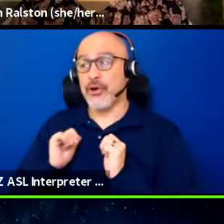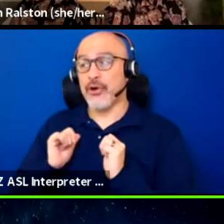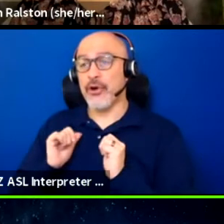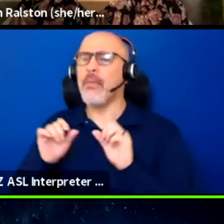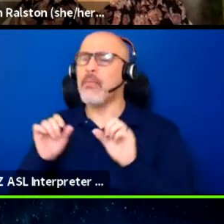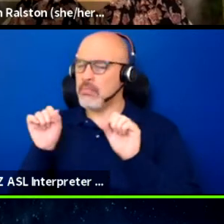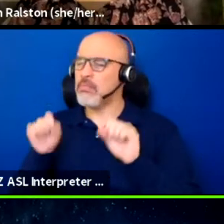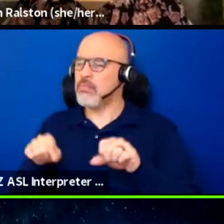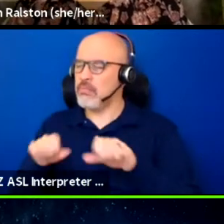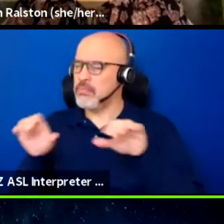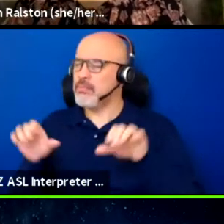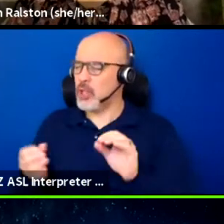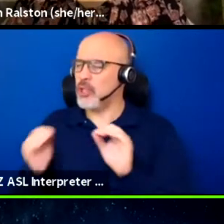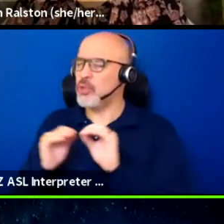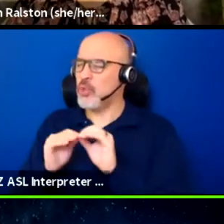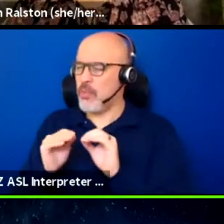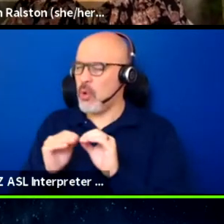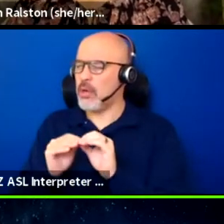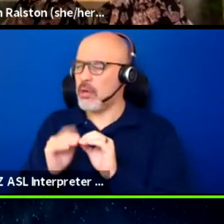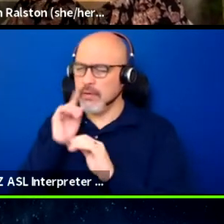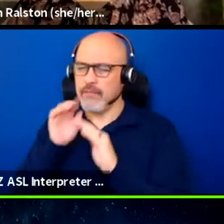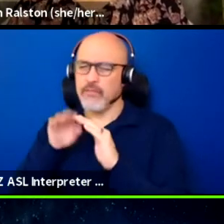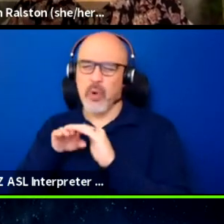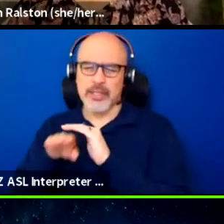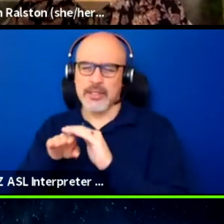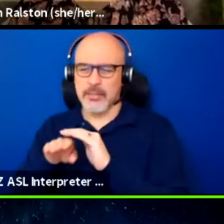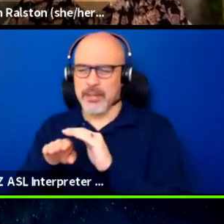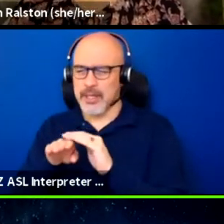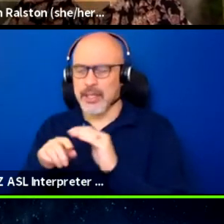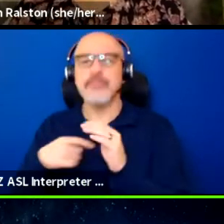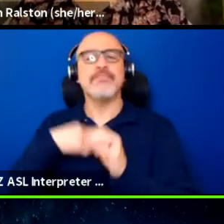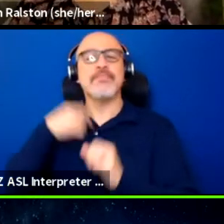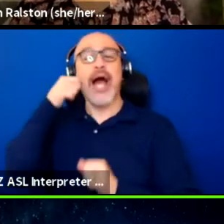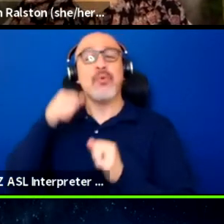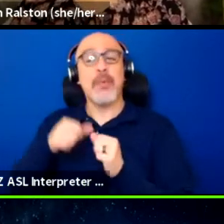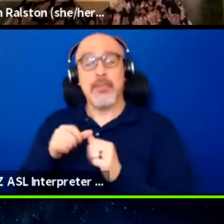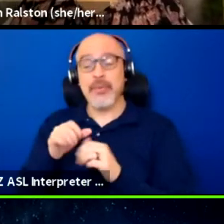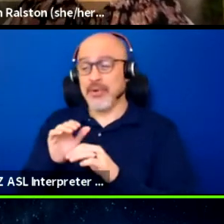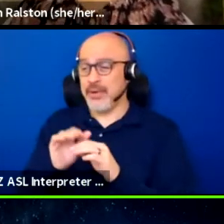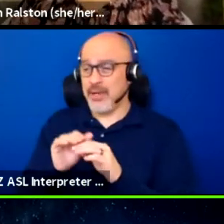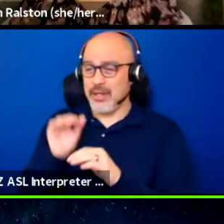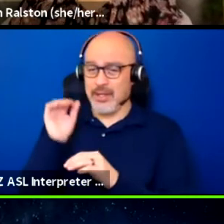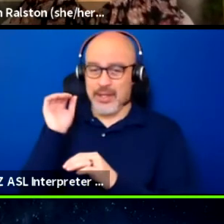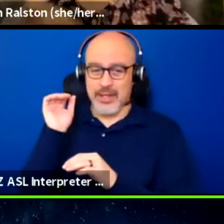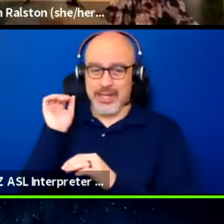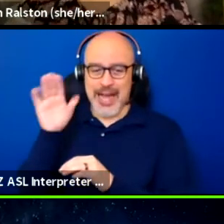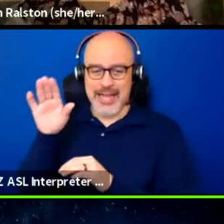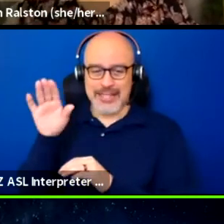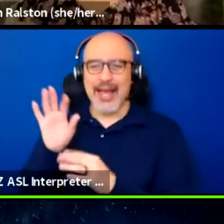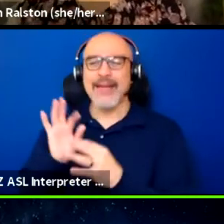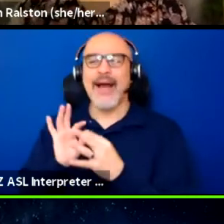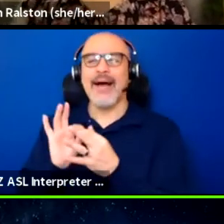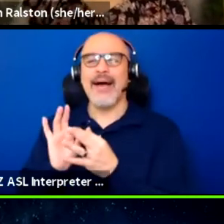in terms of accessibility. I remember sending a link to a presentation I had done to,